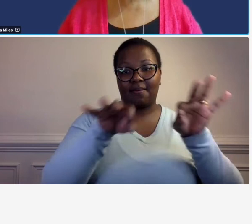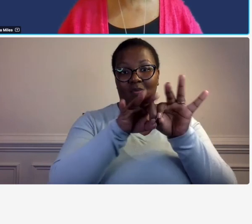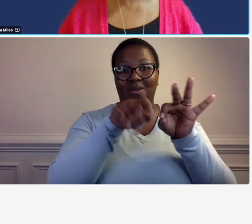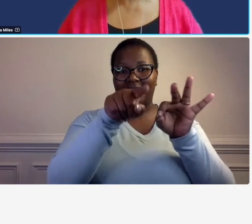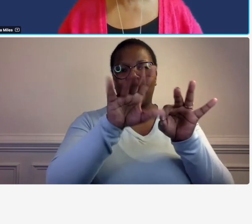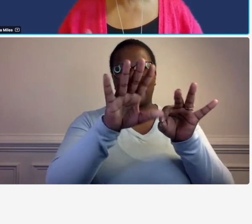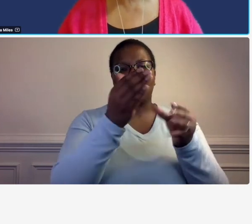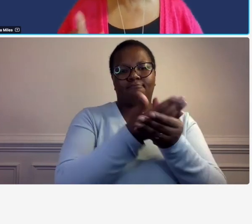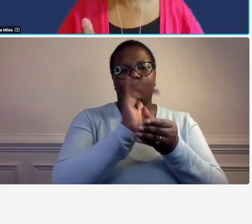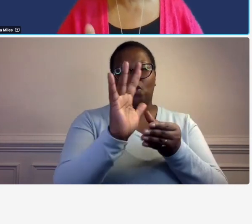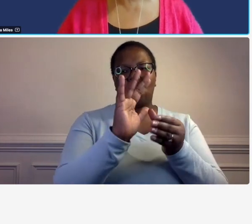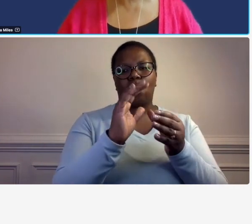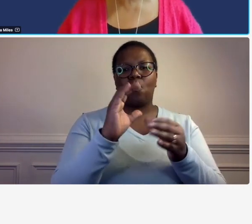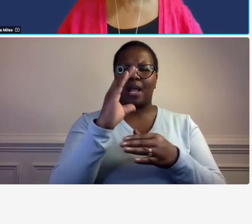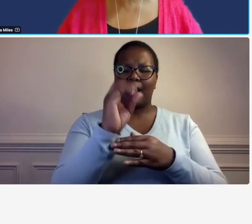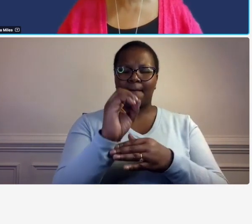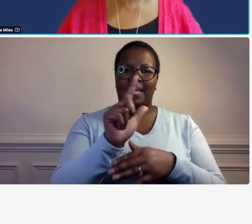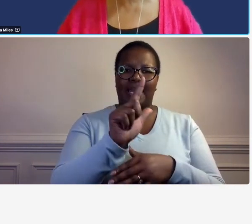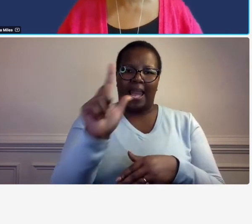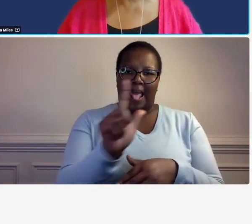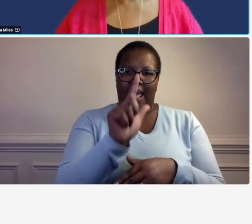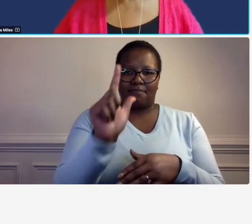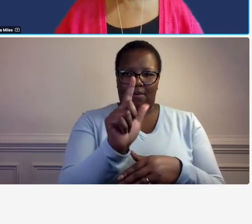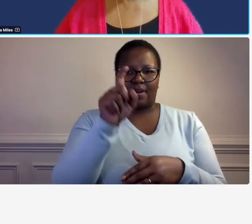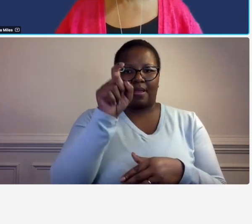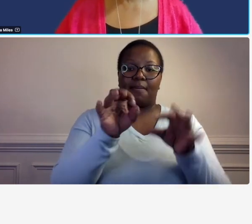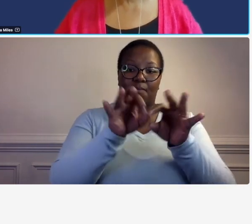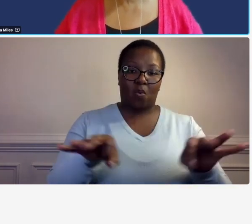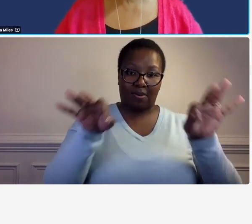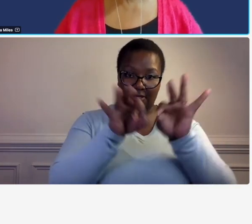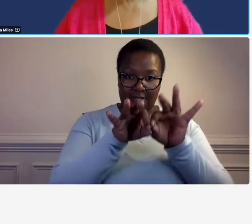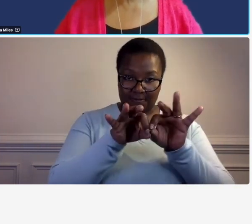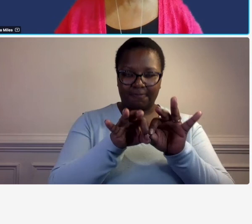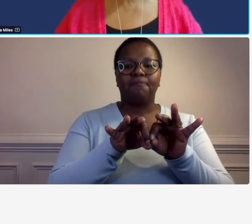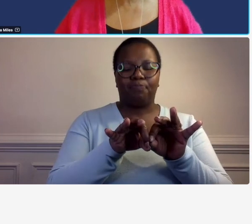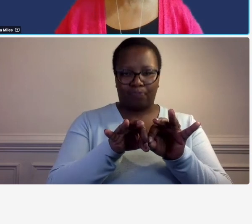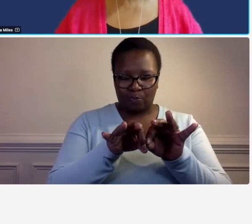a slide on what should be in your toolbox that's coming up next but talking about internal controls